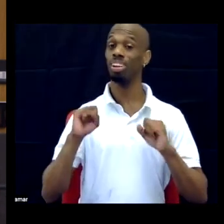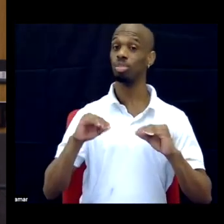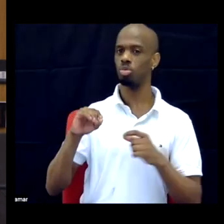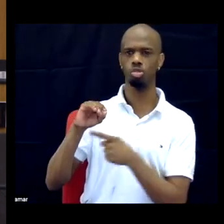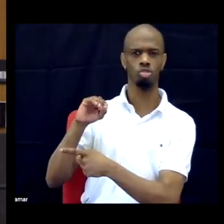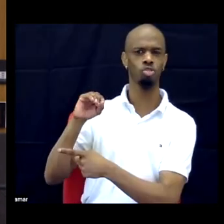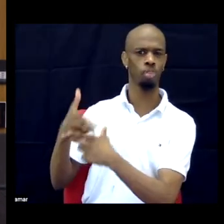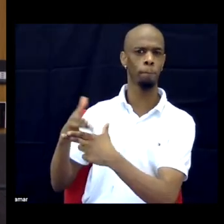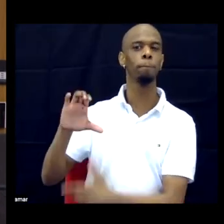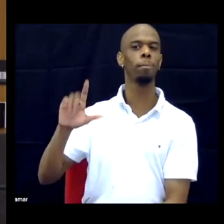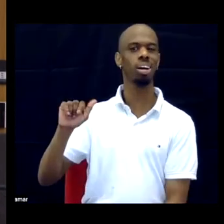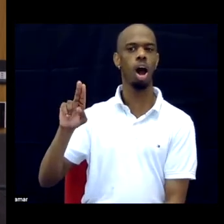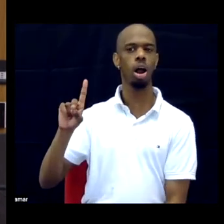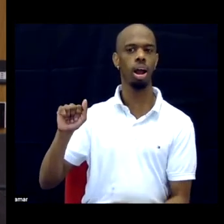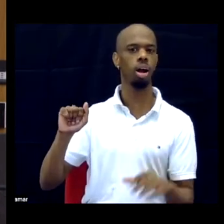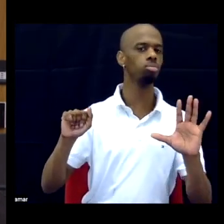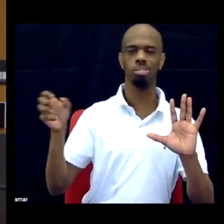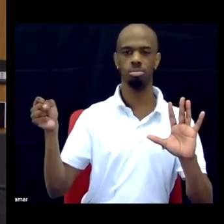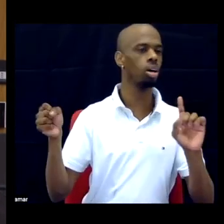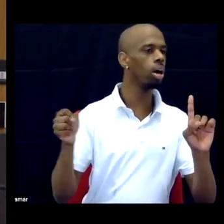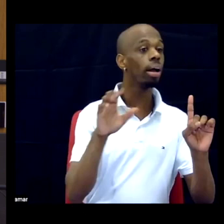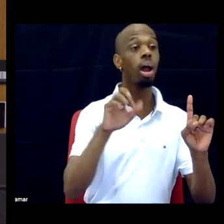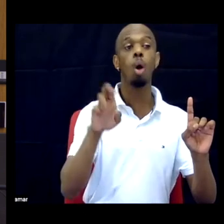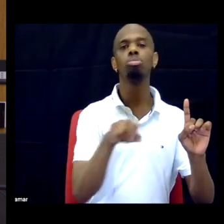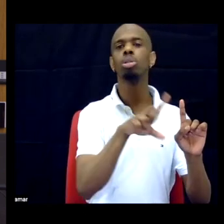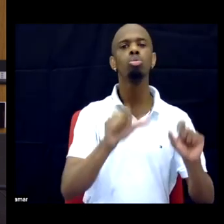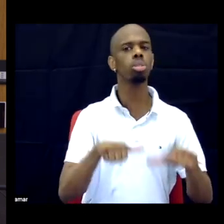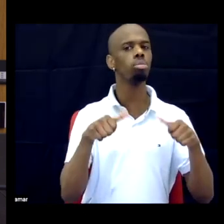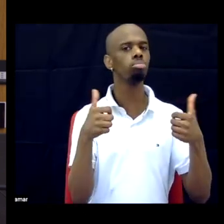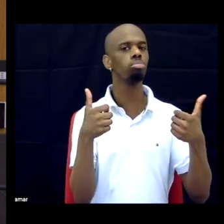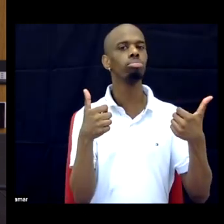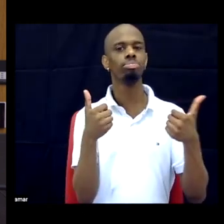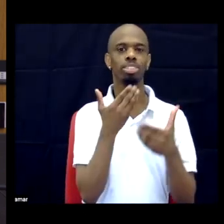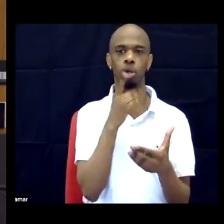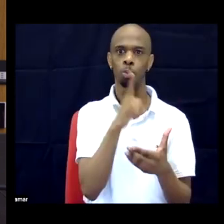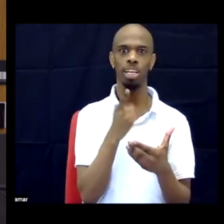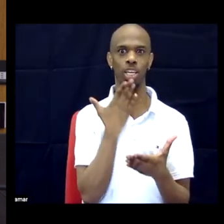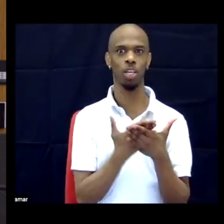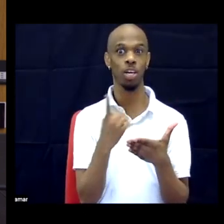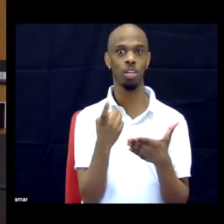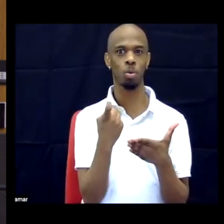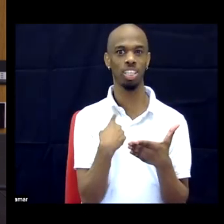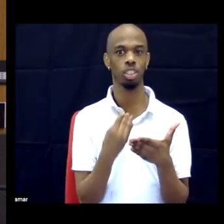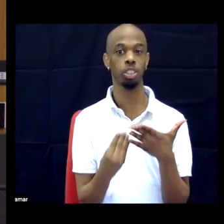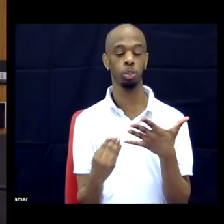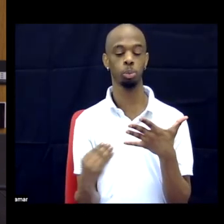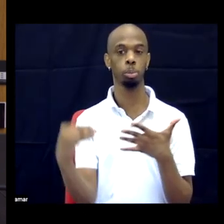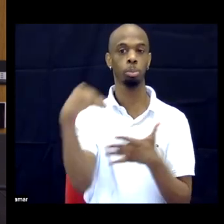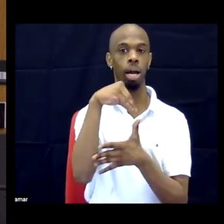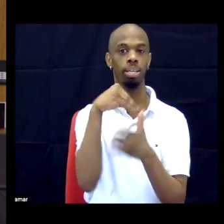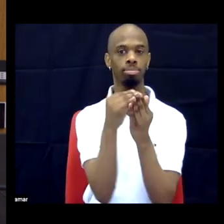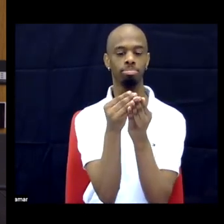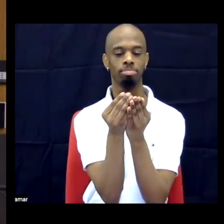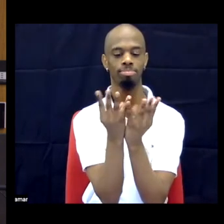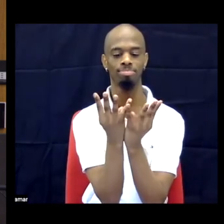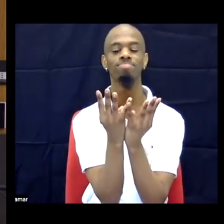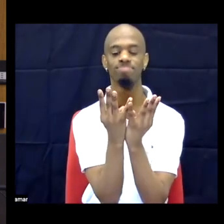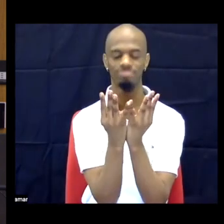Erin, you can use some -- you can put the good ones on top, if you have ideas.